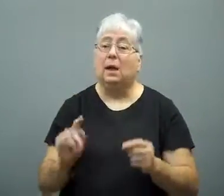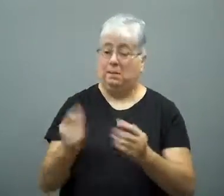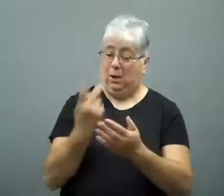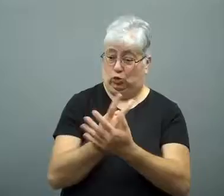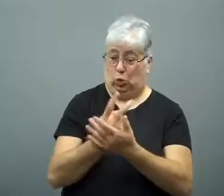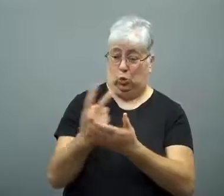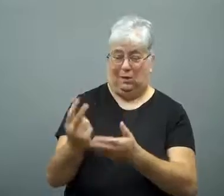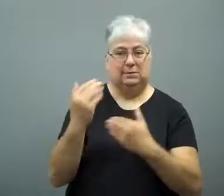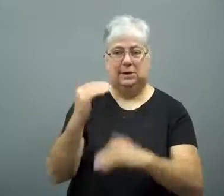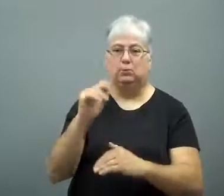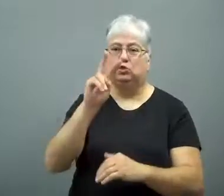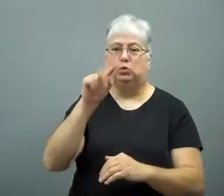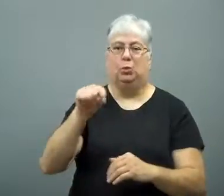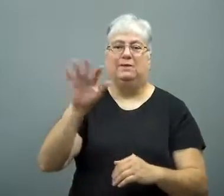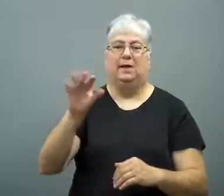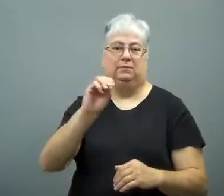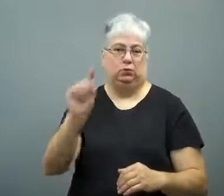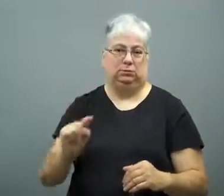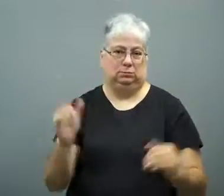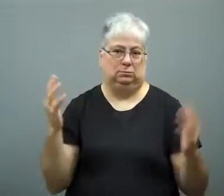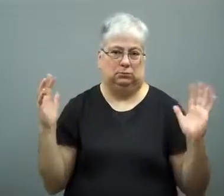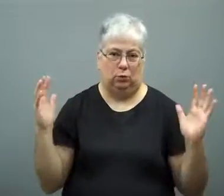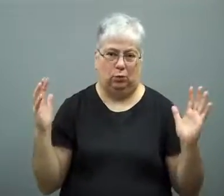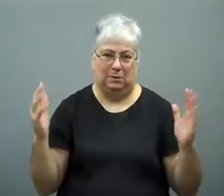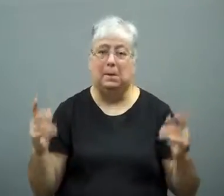A maximum of 2.5 ounces can be prescribed in a two week period.